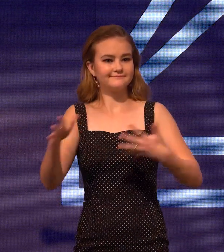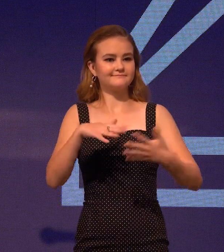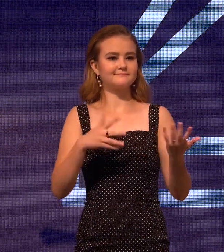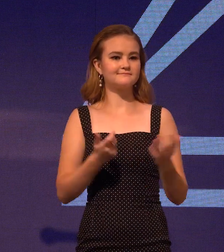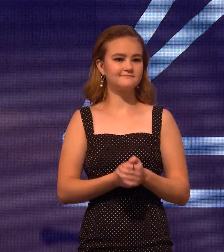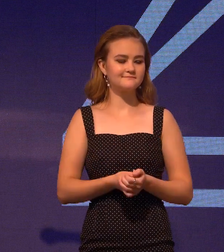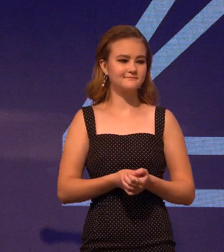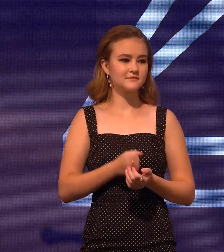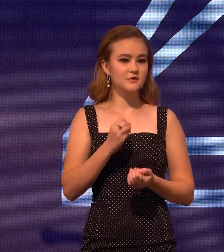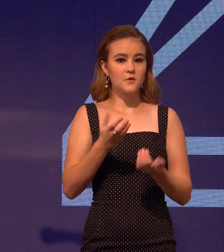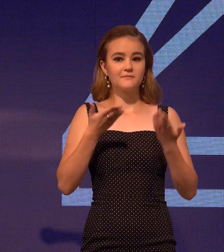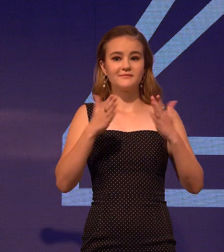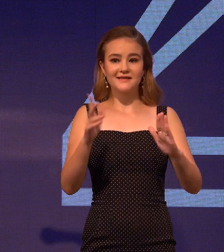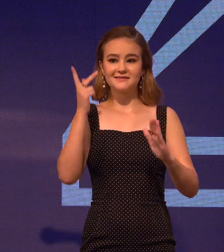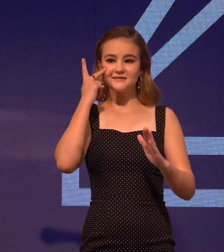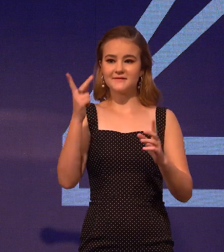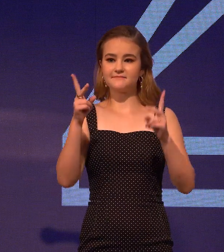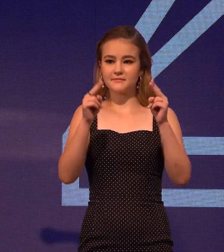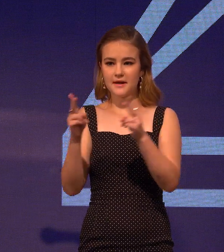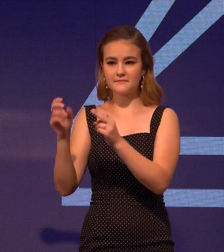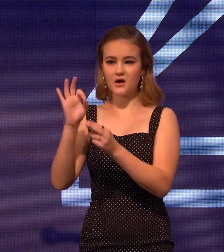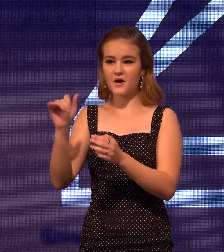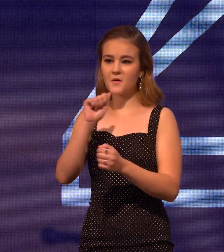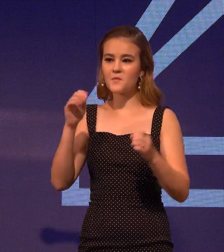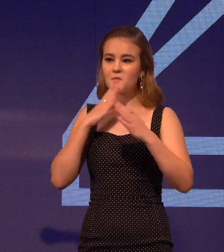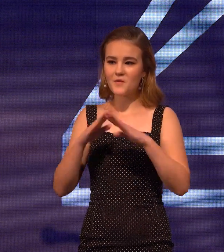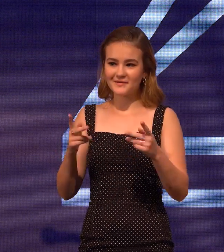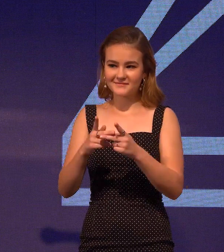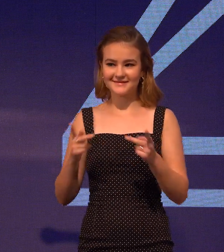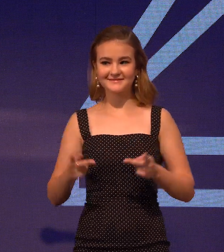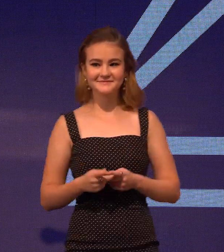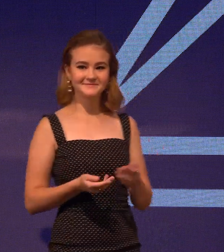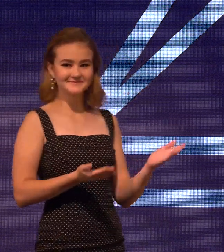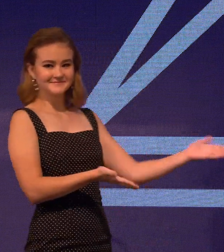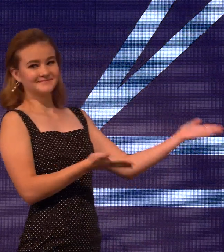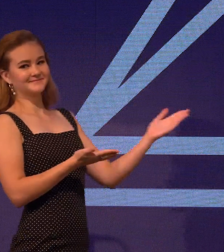the last person to know what's going on. But in this movie, deafness saves the day.